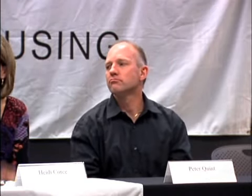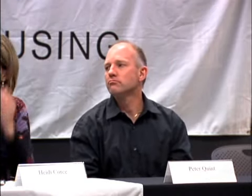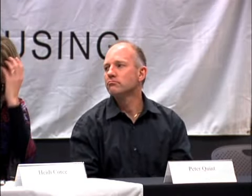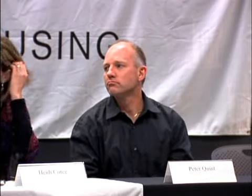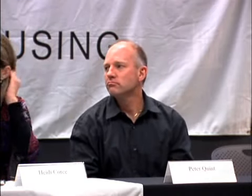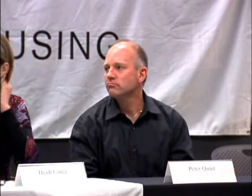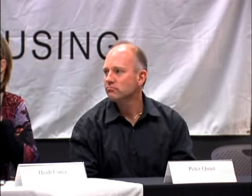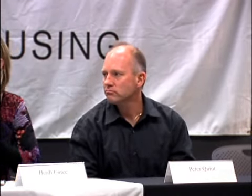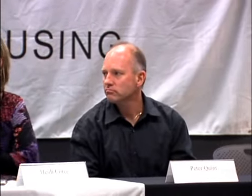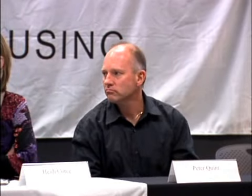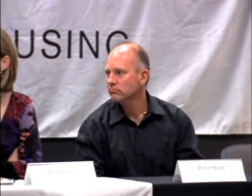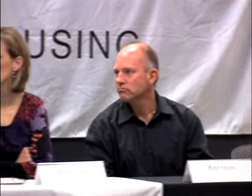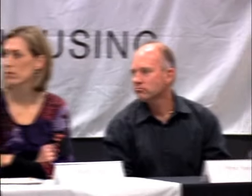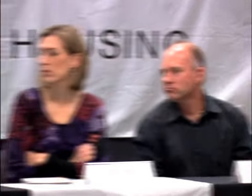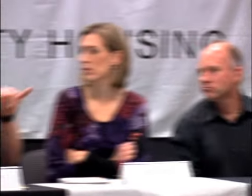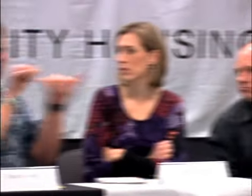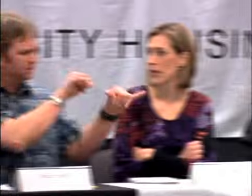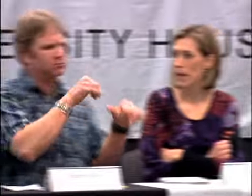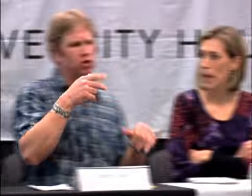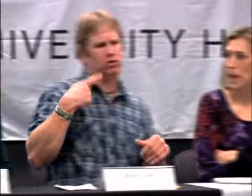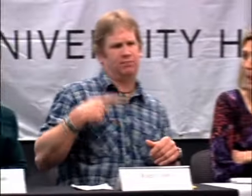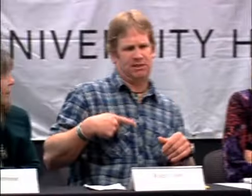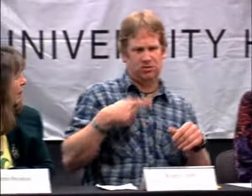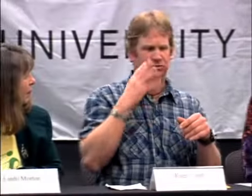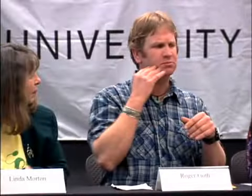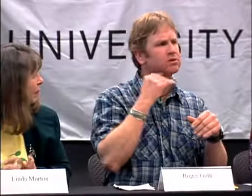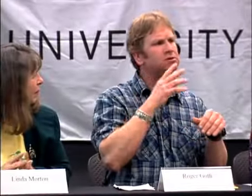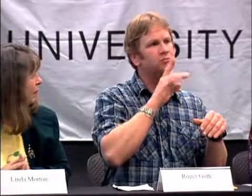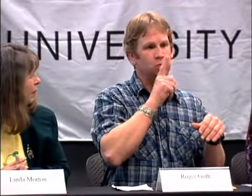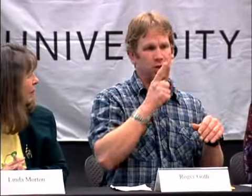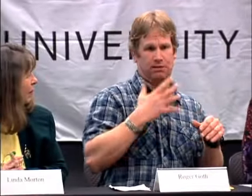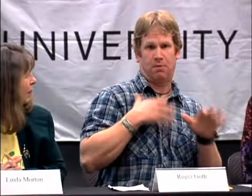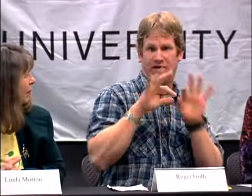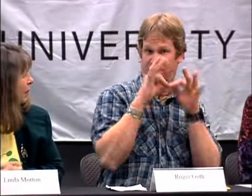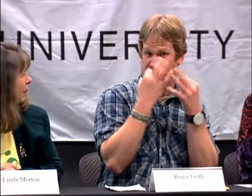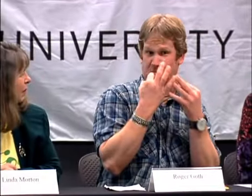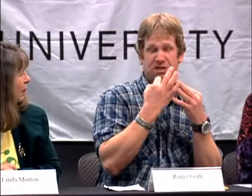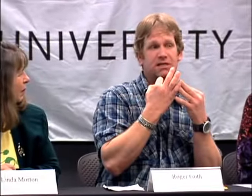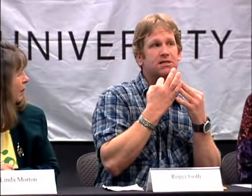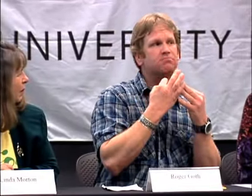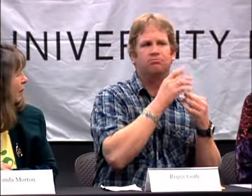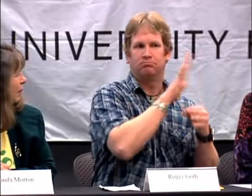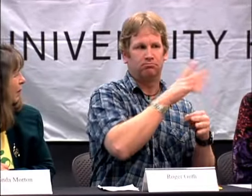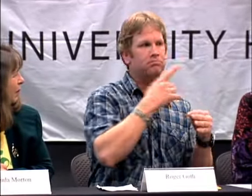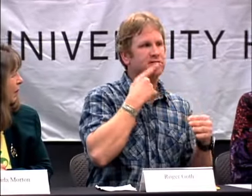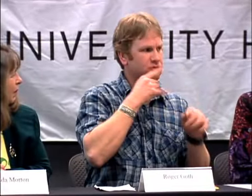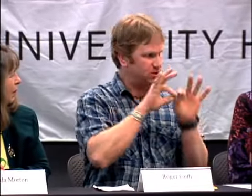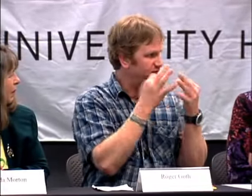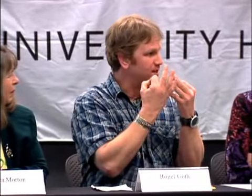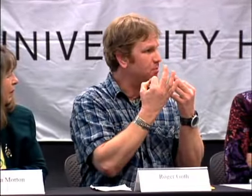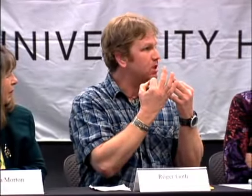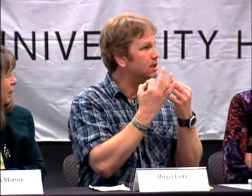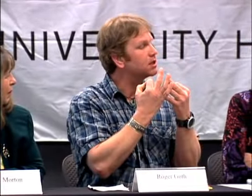ONE EXPERIENCE SIMILAR TO PETER'S IS MY FAMILY AND THEY ARE A